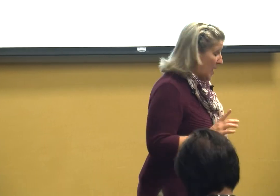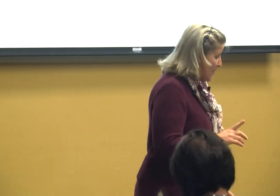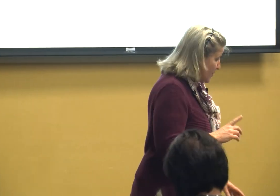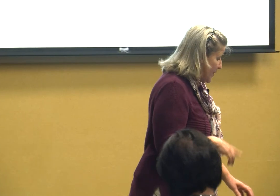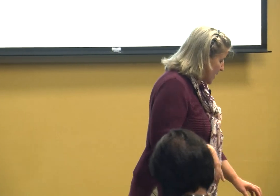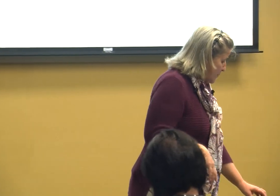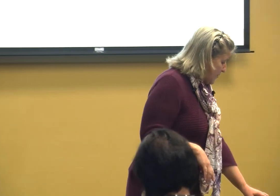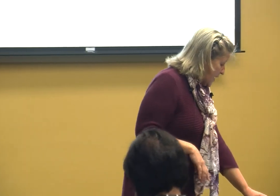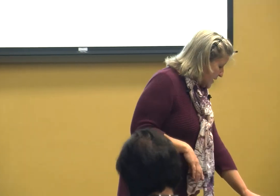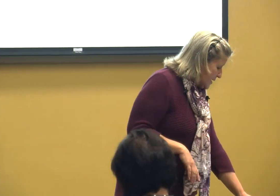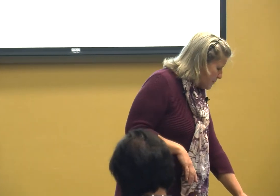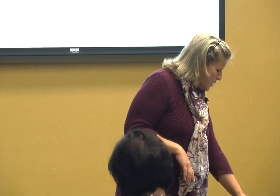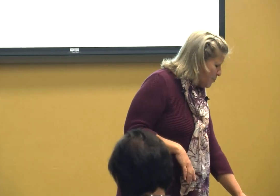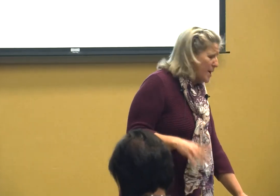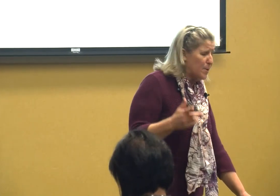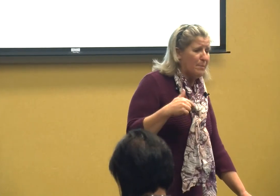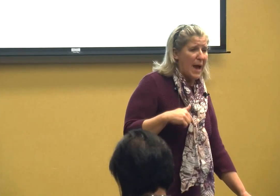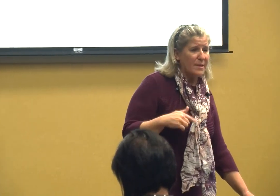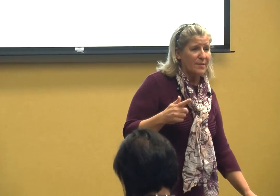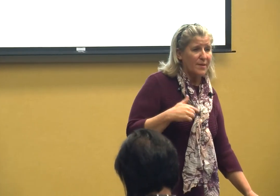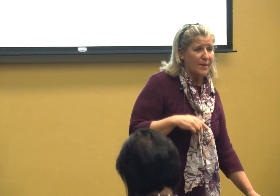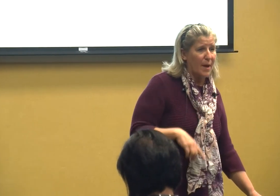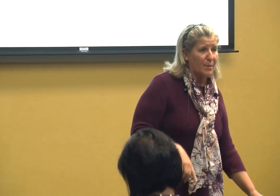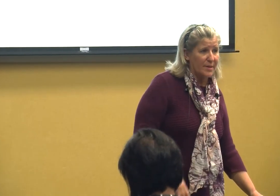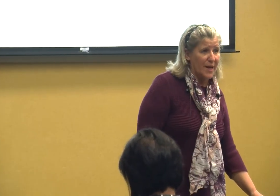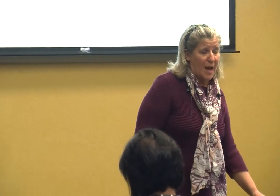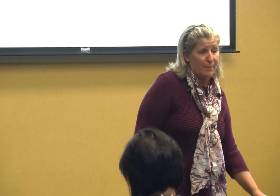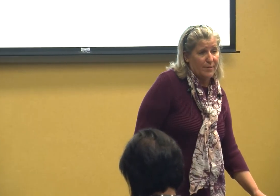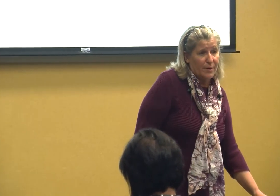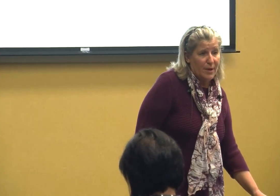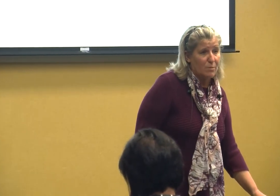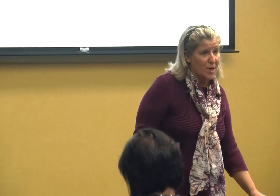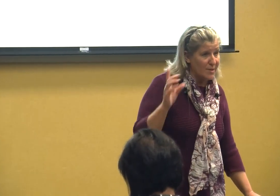have to think about that and I'm going to bring you back to this a couple of times you know just